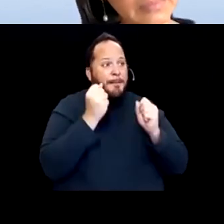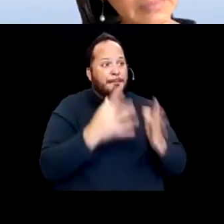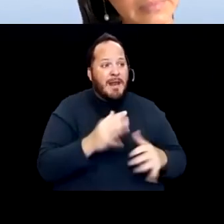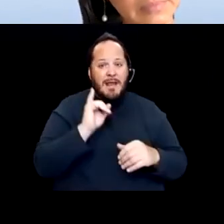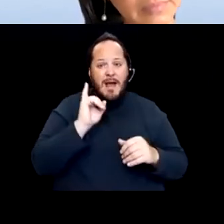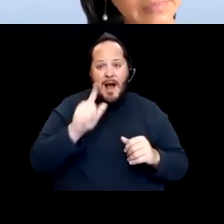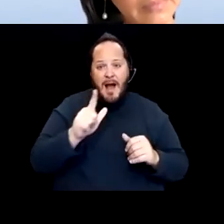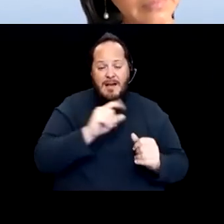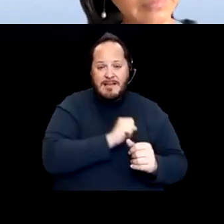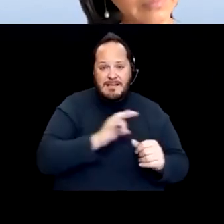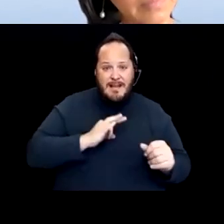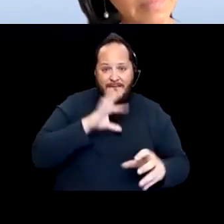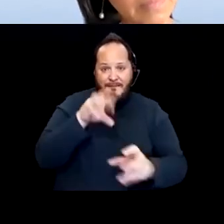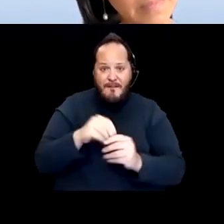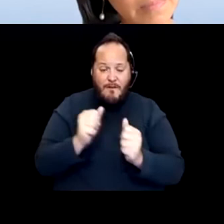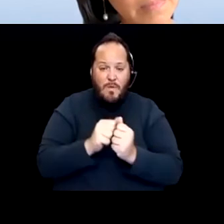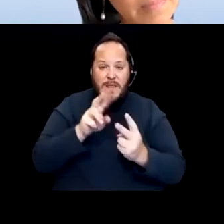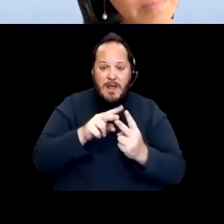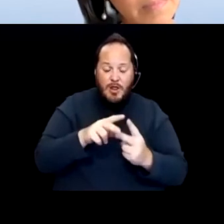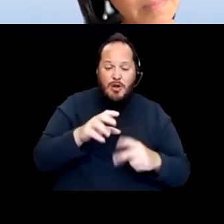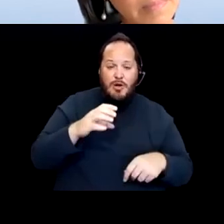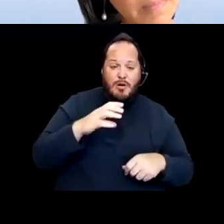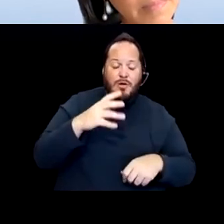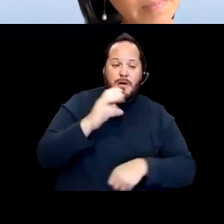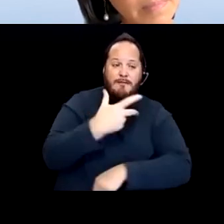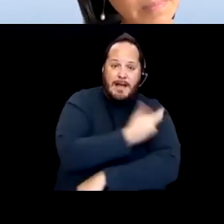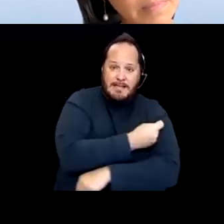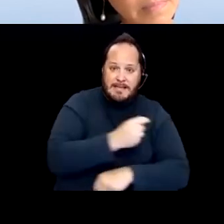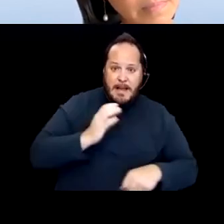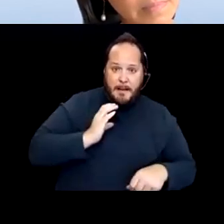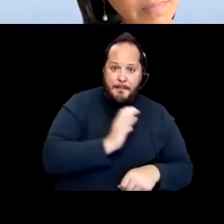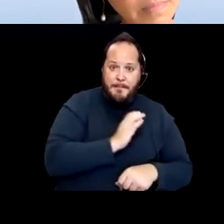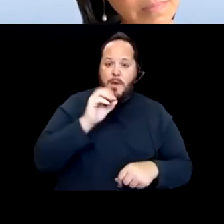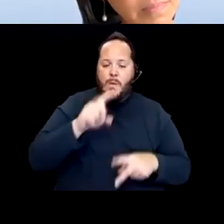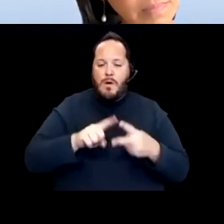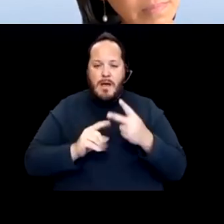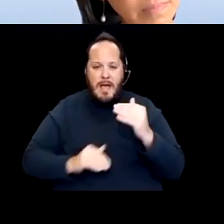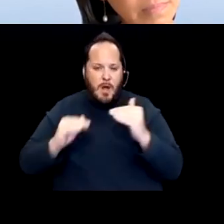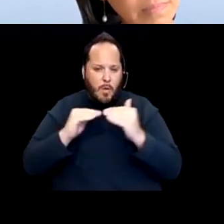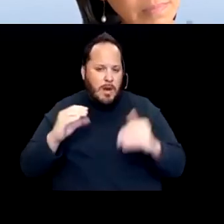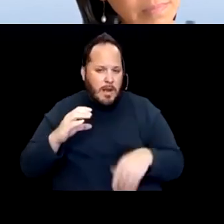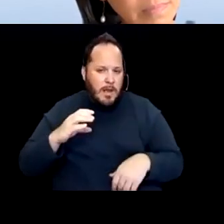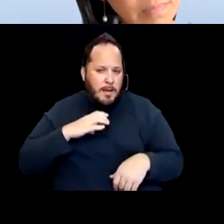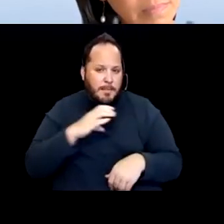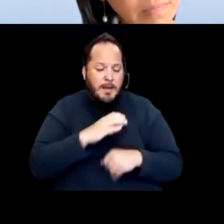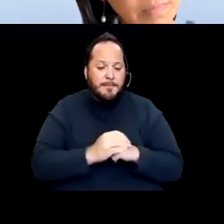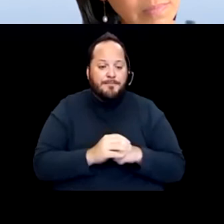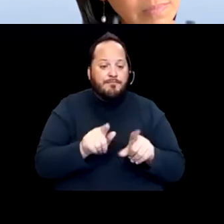And as a result of that, we helped with the partnerships with the FEMA pilot that came to the state.